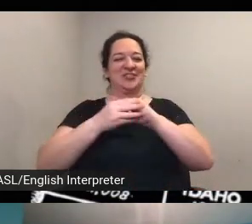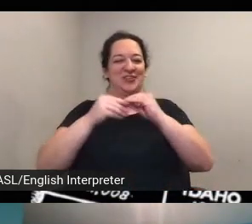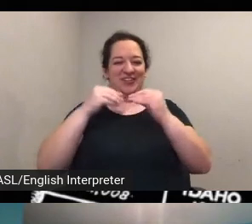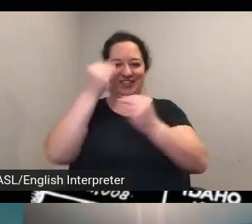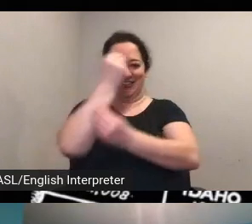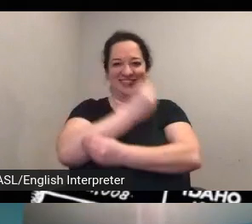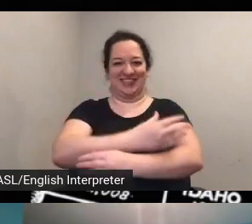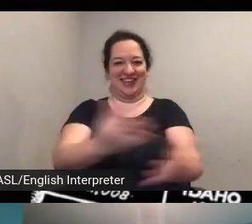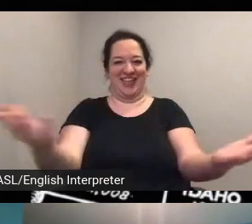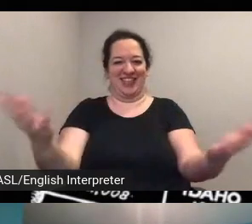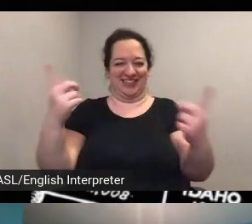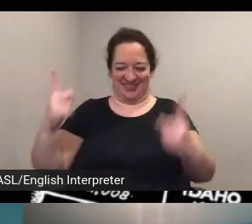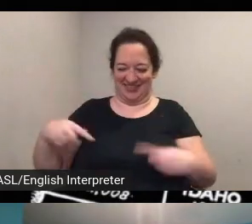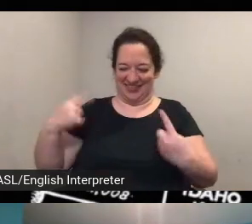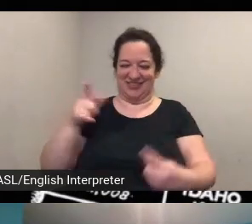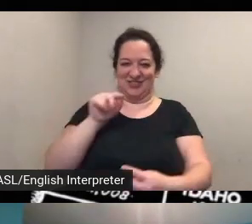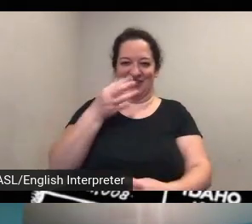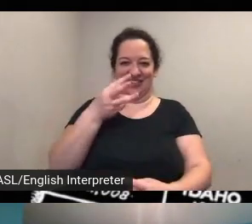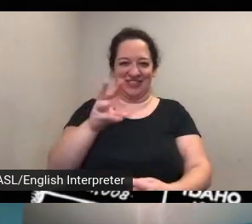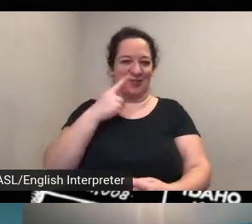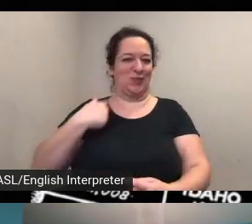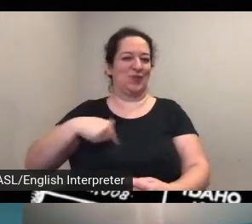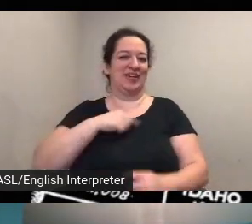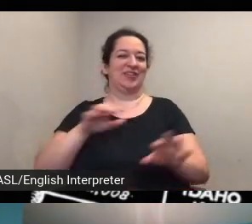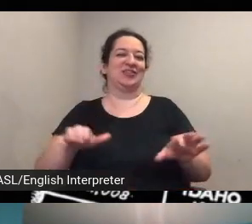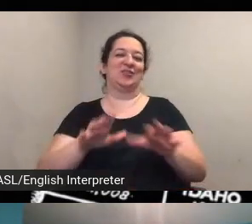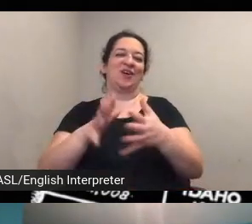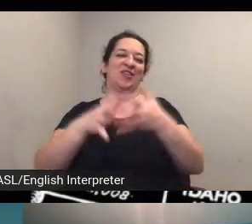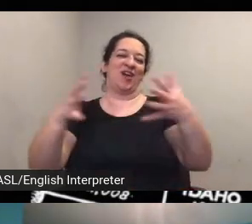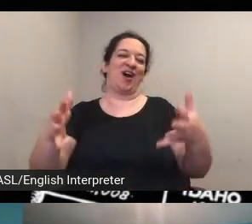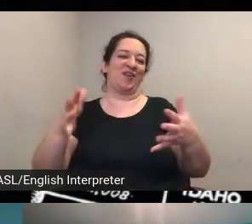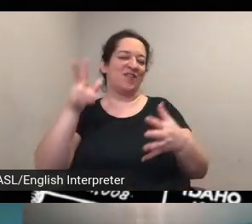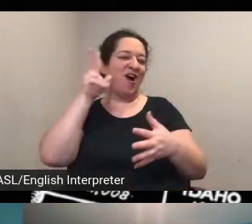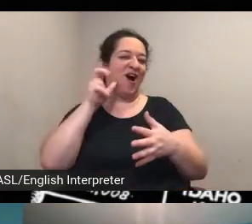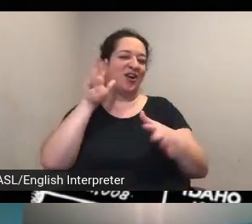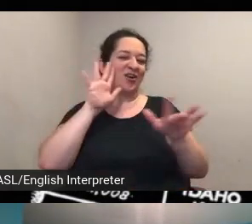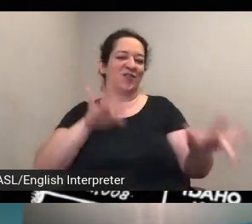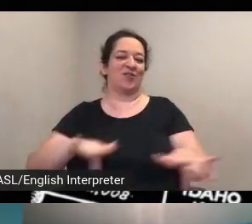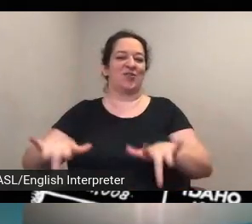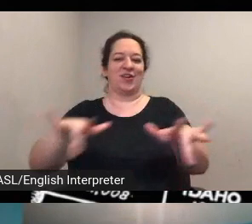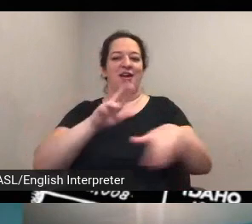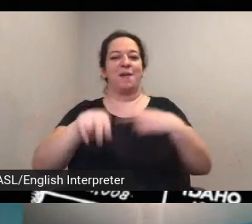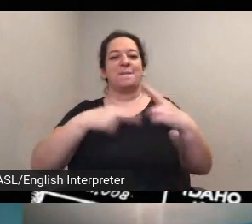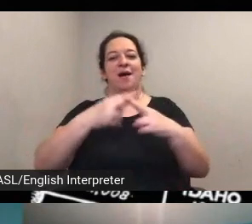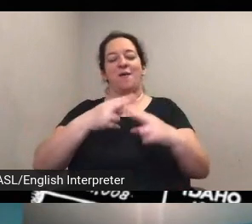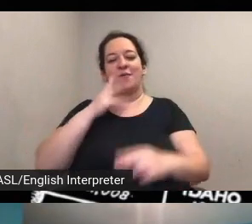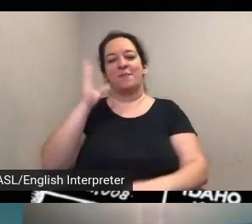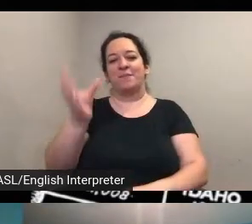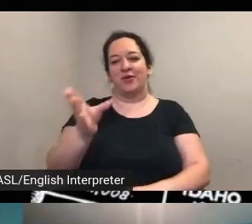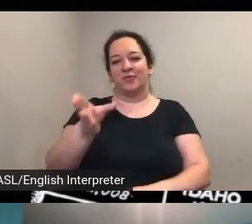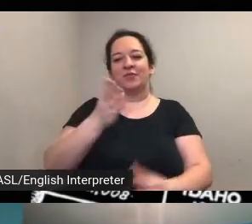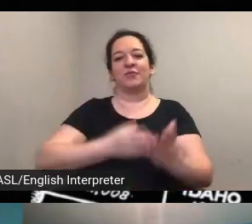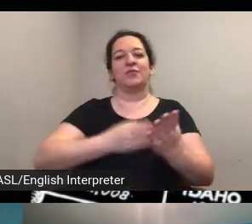we do a lot of audio recording of stories about baltimore through our app and through our website and